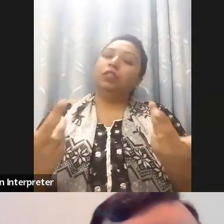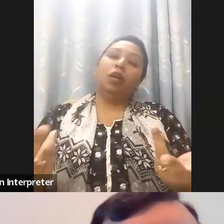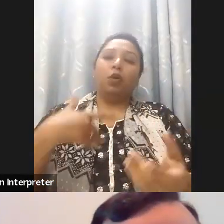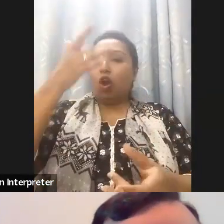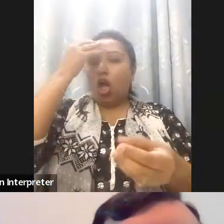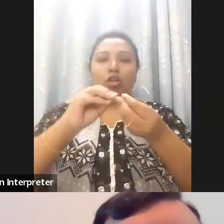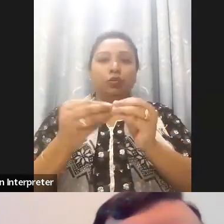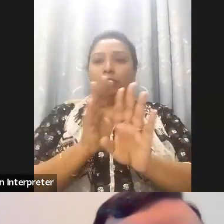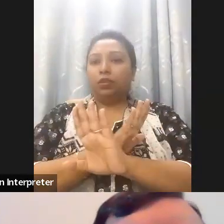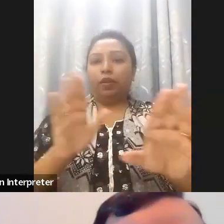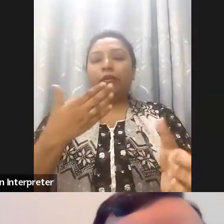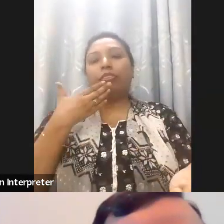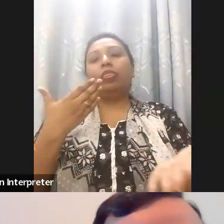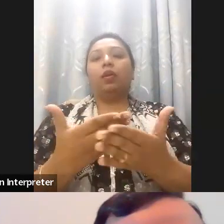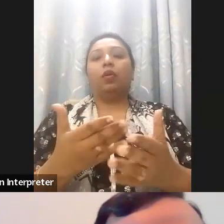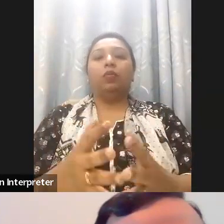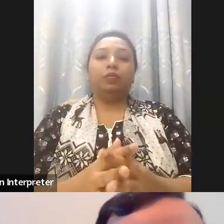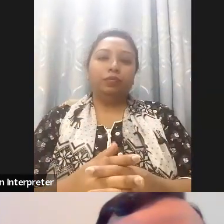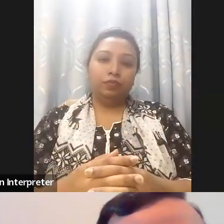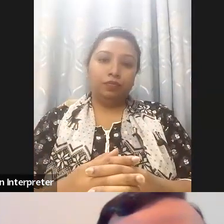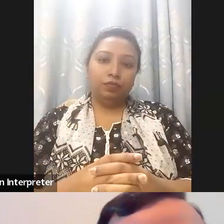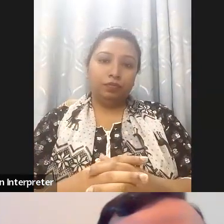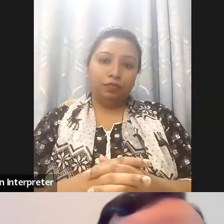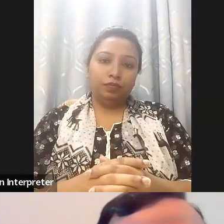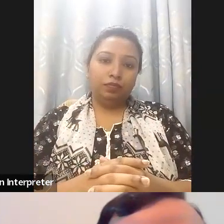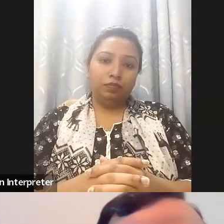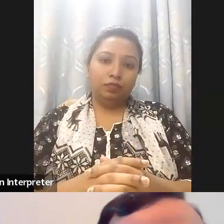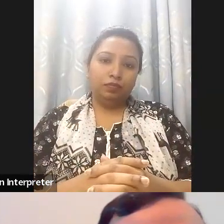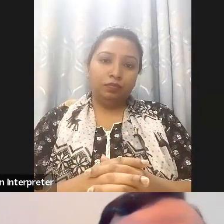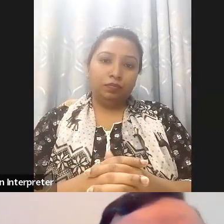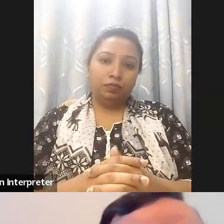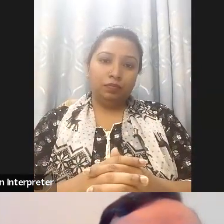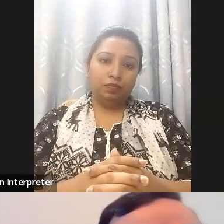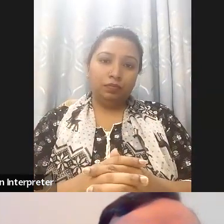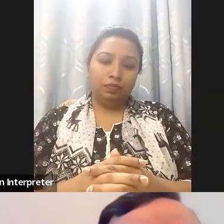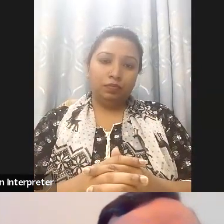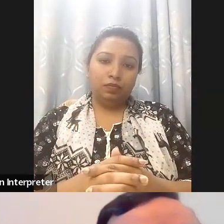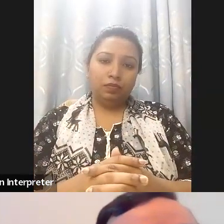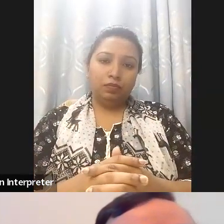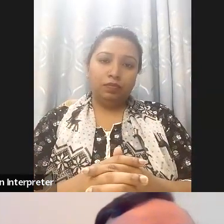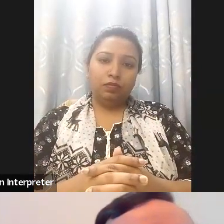congratulations thank you if I may, Lourdes just want to congratulate Bangladesh the government